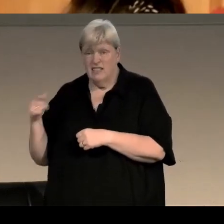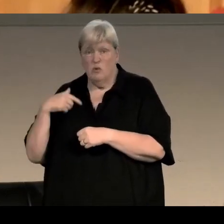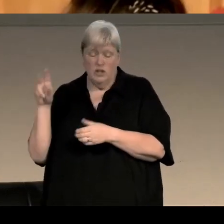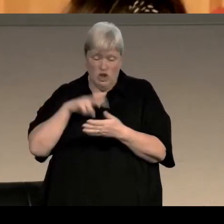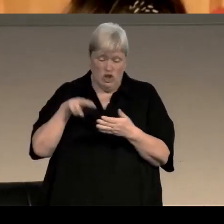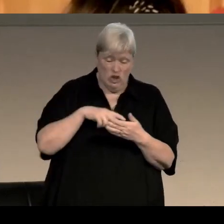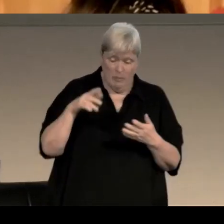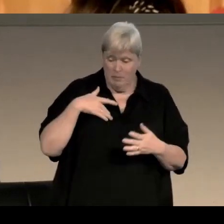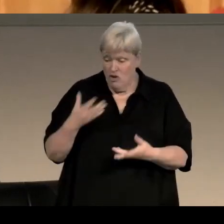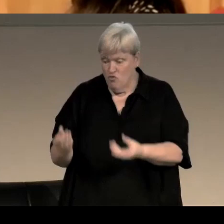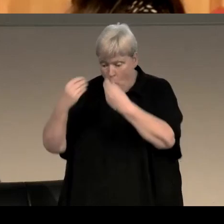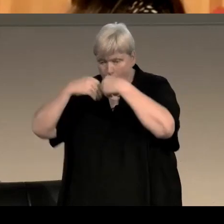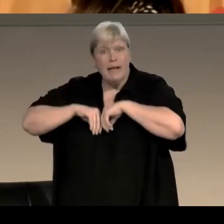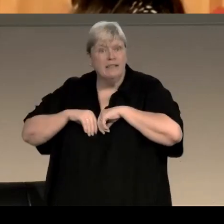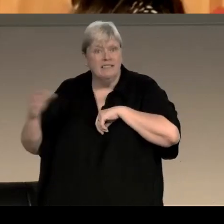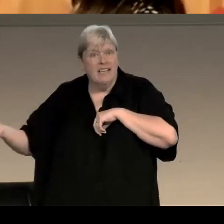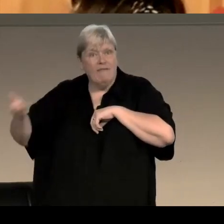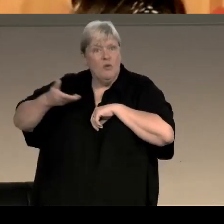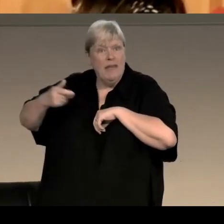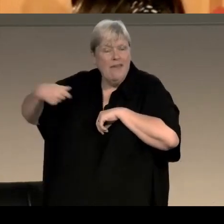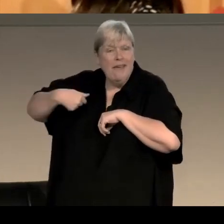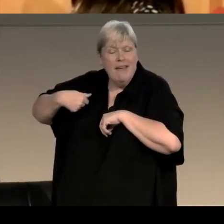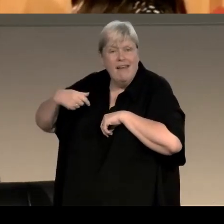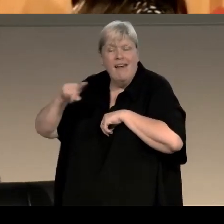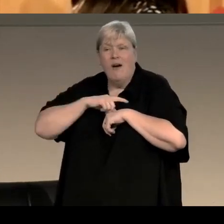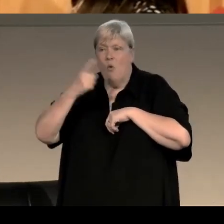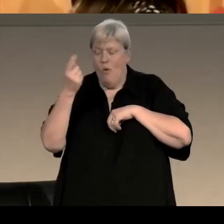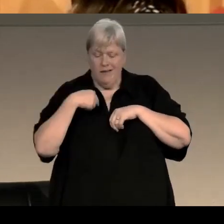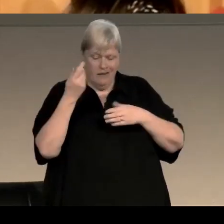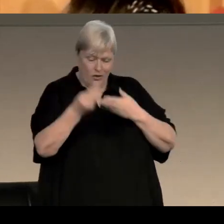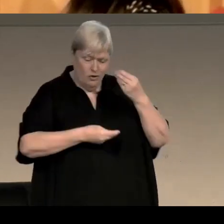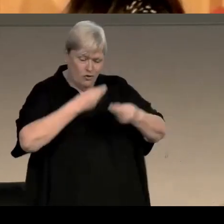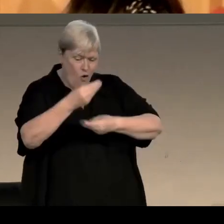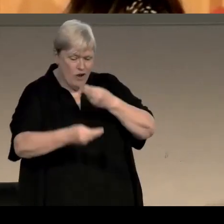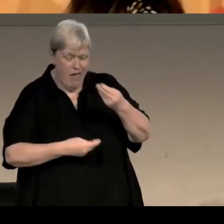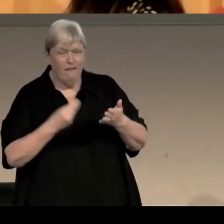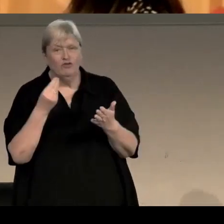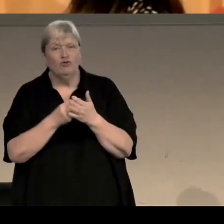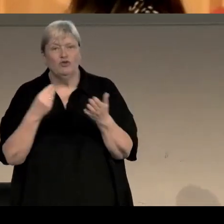an awful lot of comics as a result, and one of them was the story of Treasure Island and I just, I was